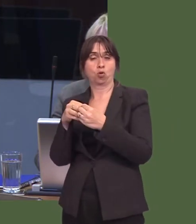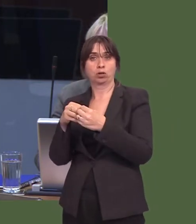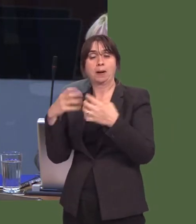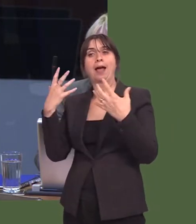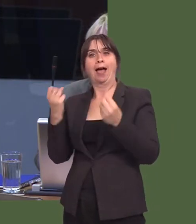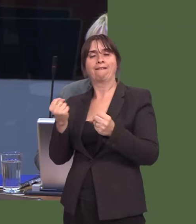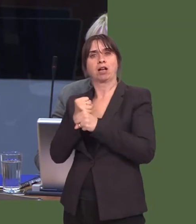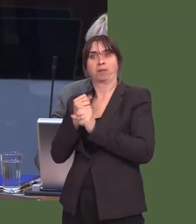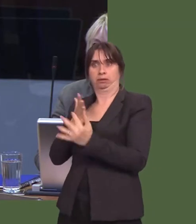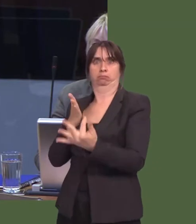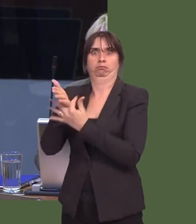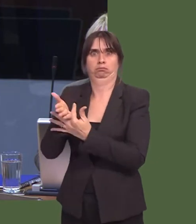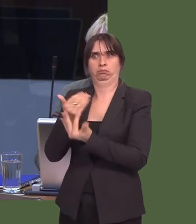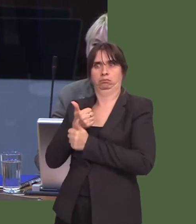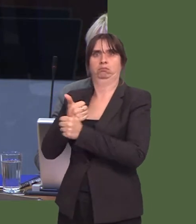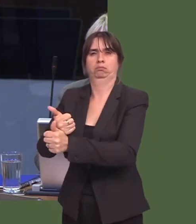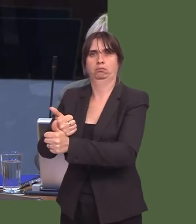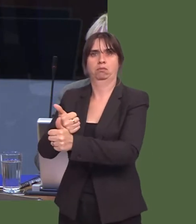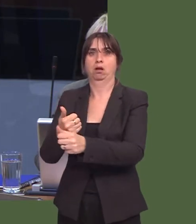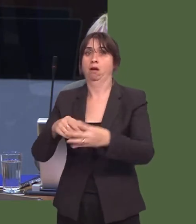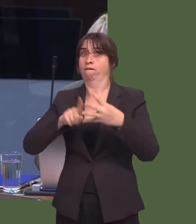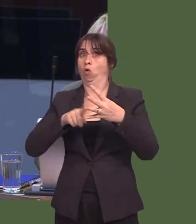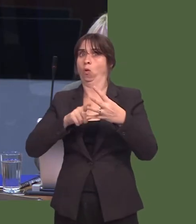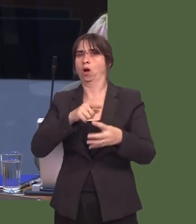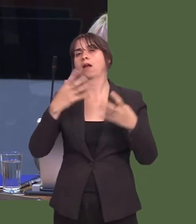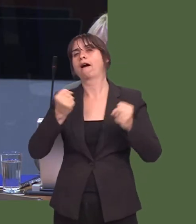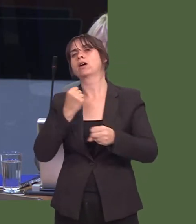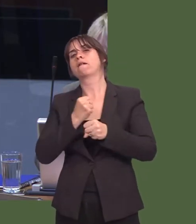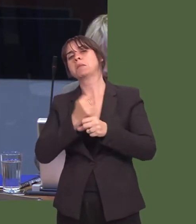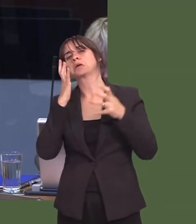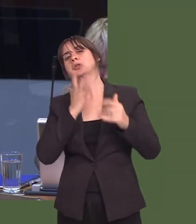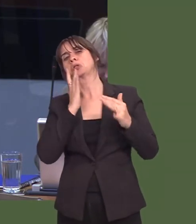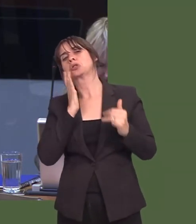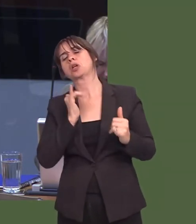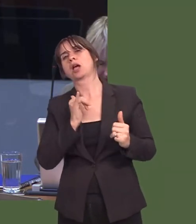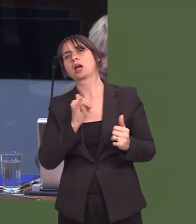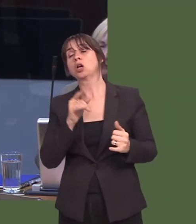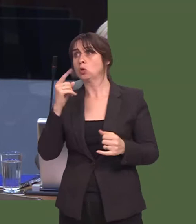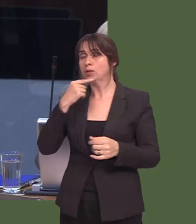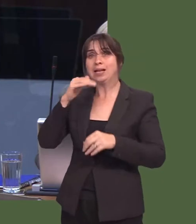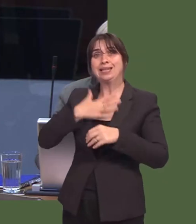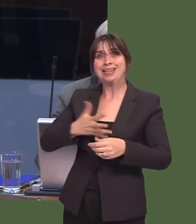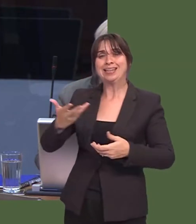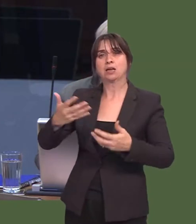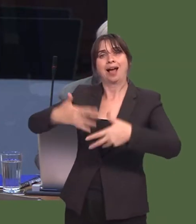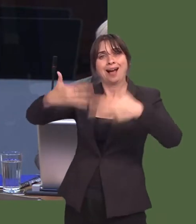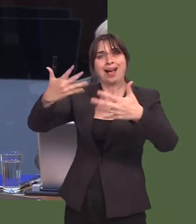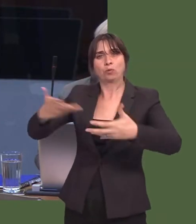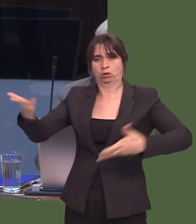a fourth is being monitored. You mentioned that you introduced three-year budgeting in order to try to solve those problems,